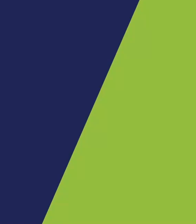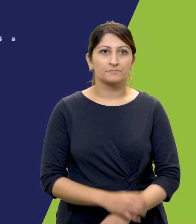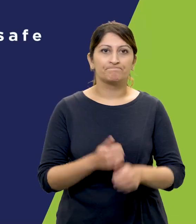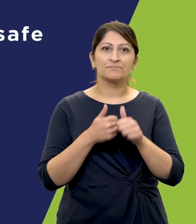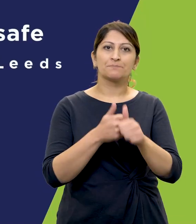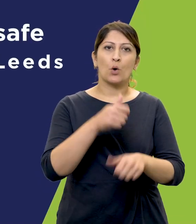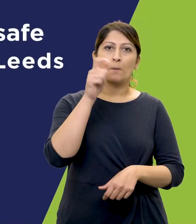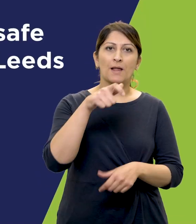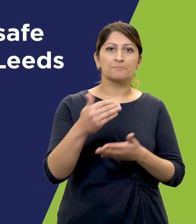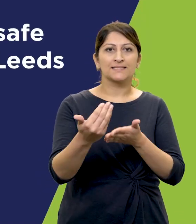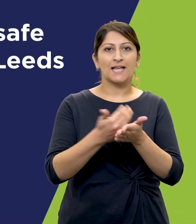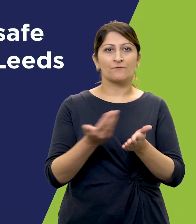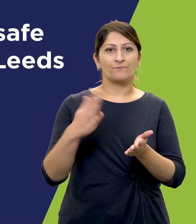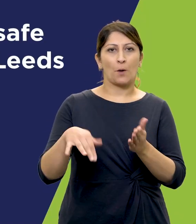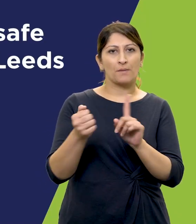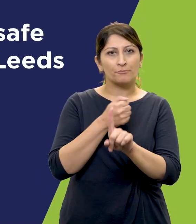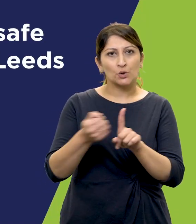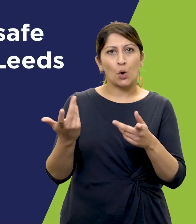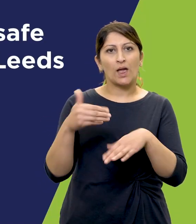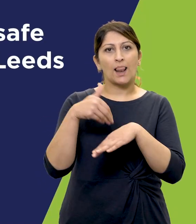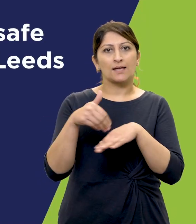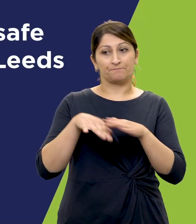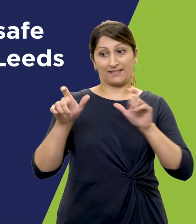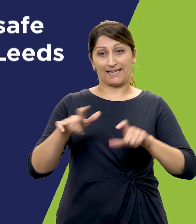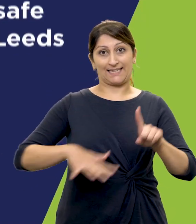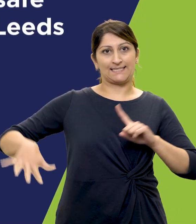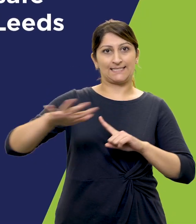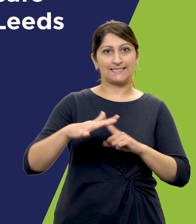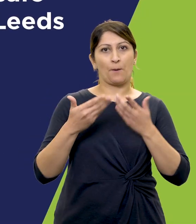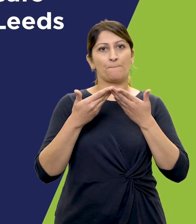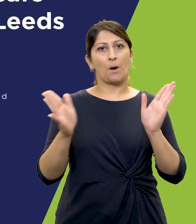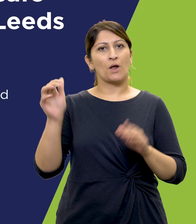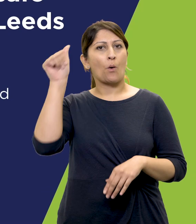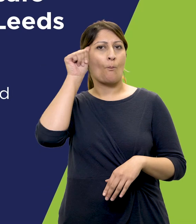Supporting people to be safe from abuse and neglecting in Leeds. A public awareness